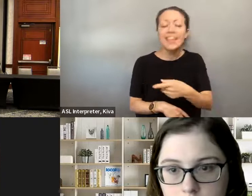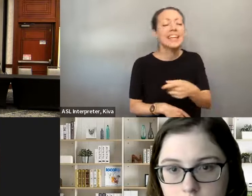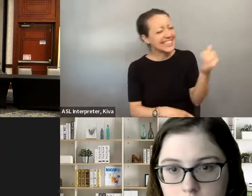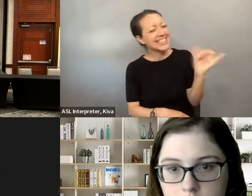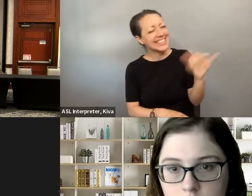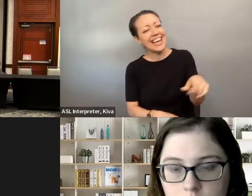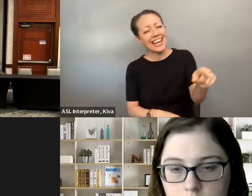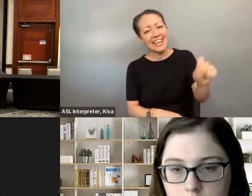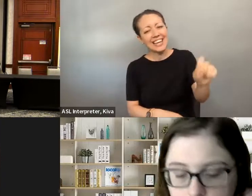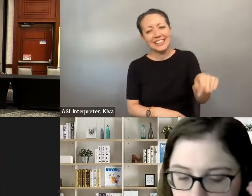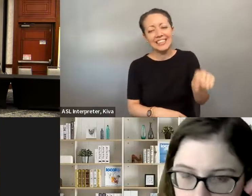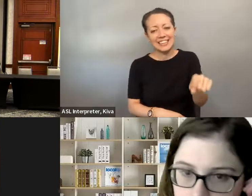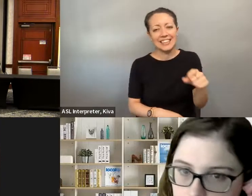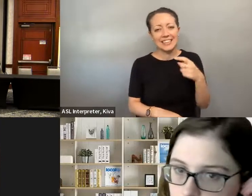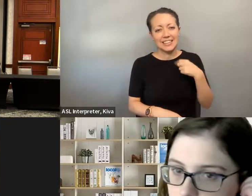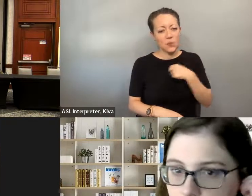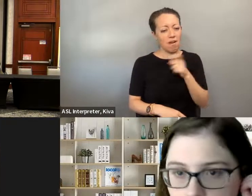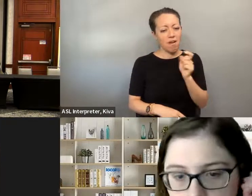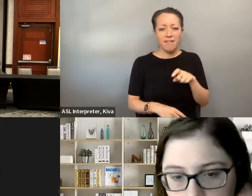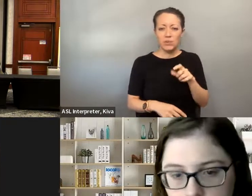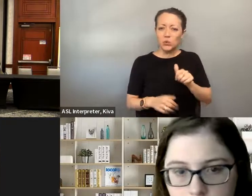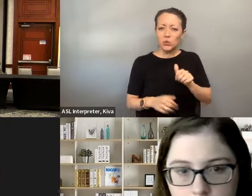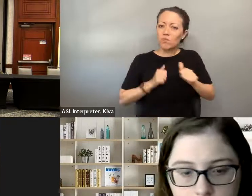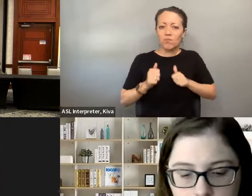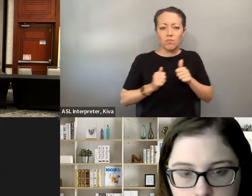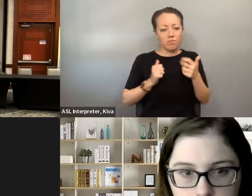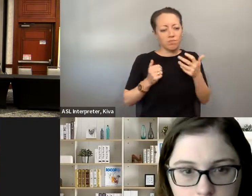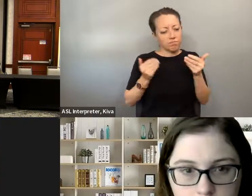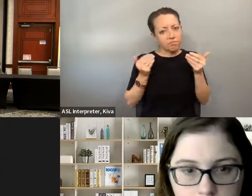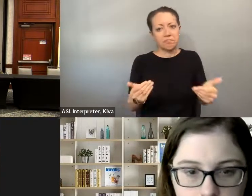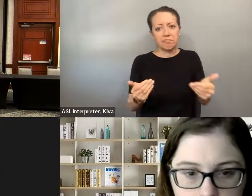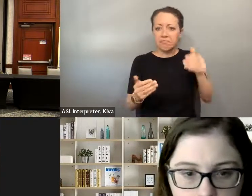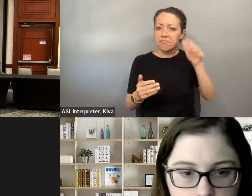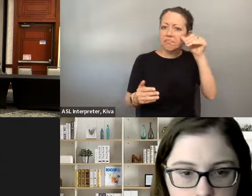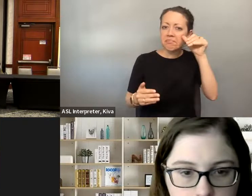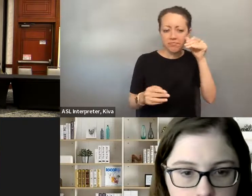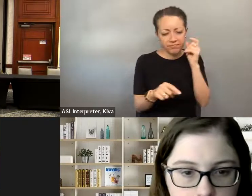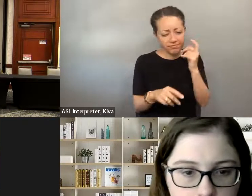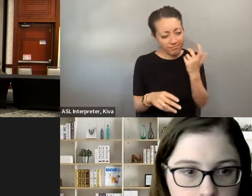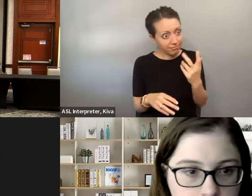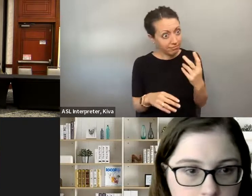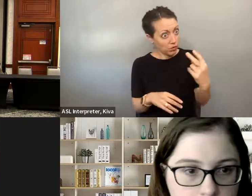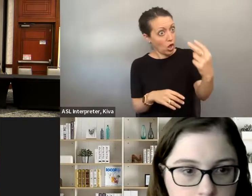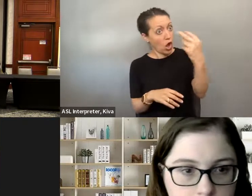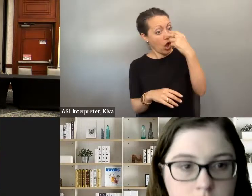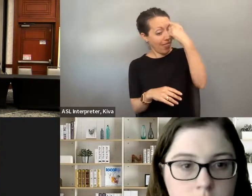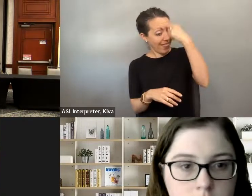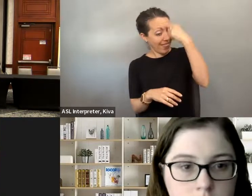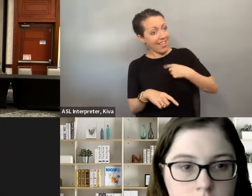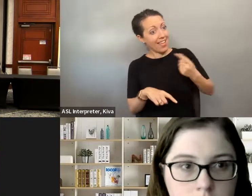» So basically, you're saying that we defeat the misconceptions. » Yes, and that's what we have to do. We have to in every step of the way, we have to